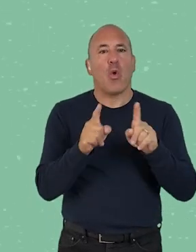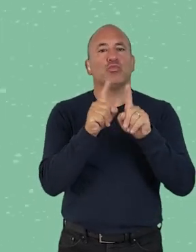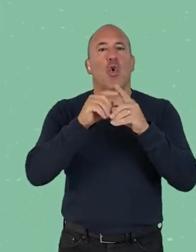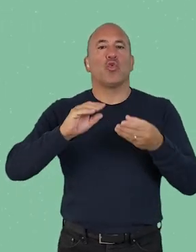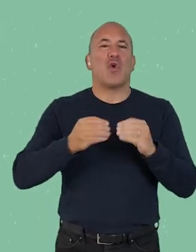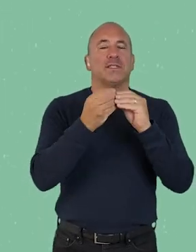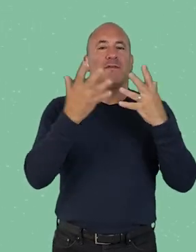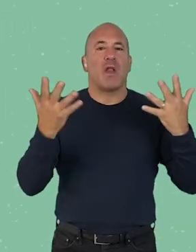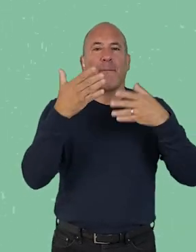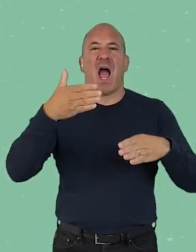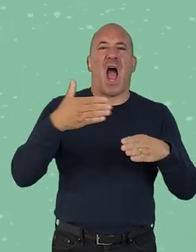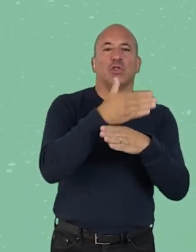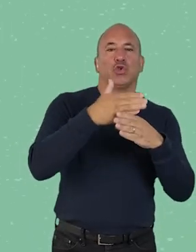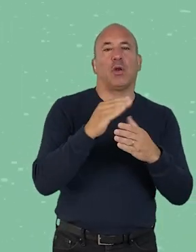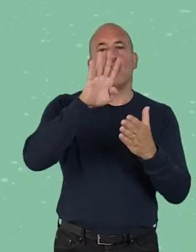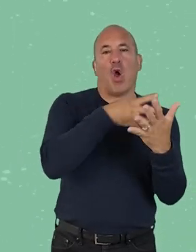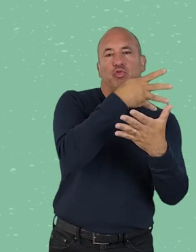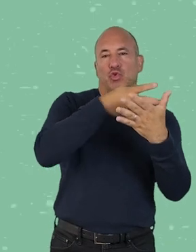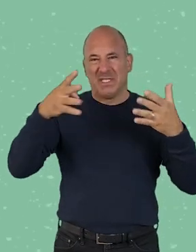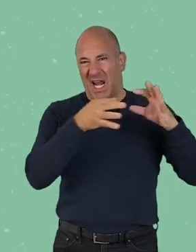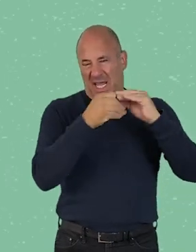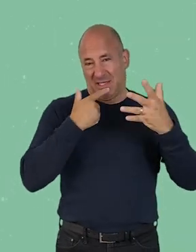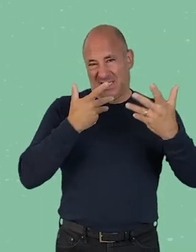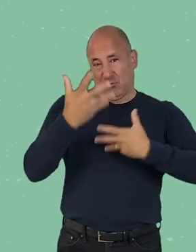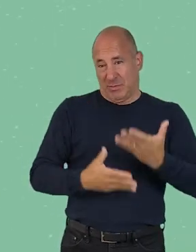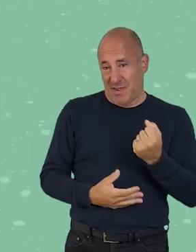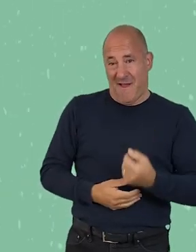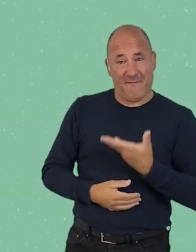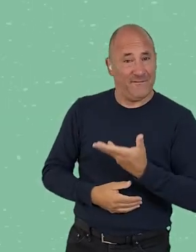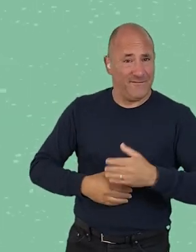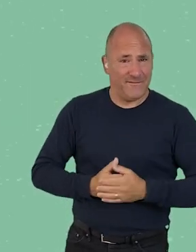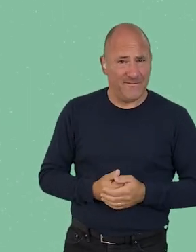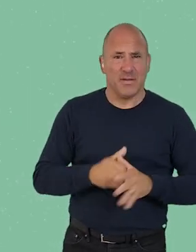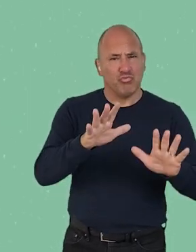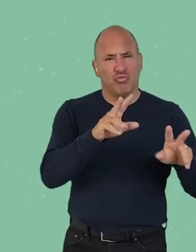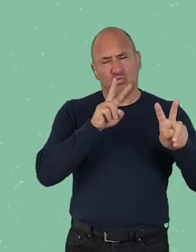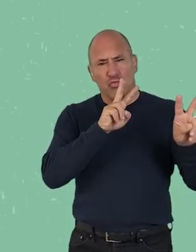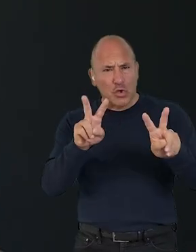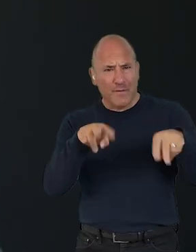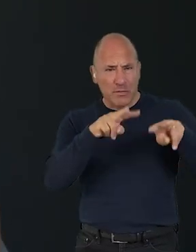linked in the description below. Please take your time to watch this video, and go through the guided exercises